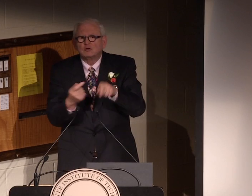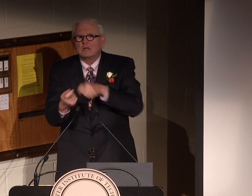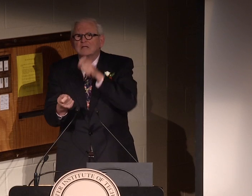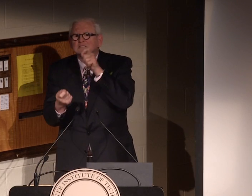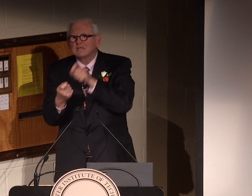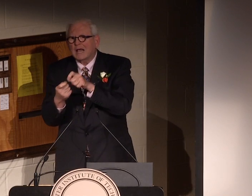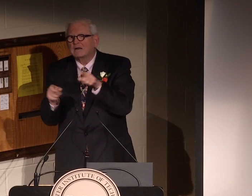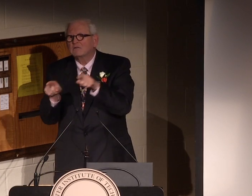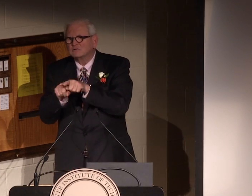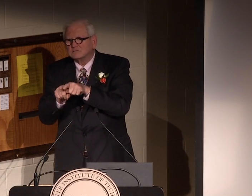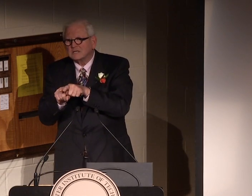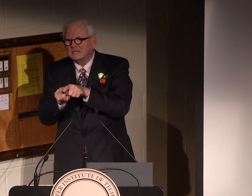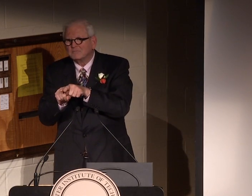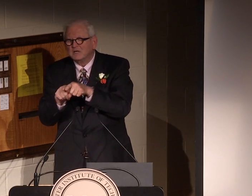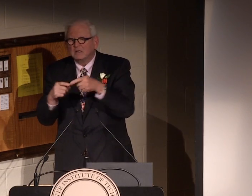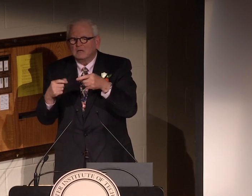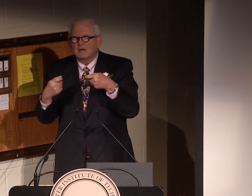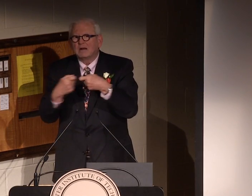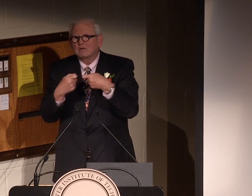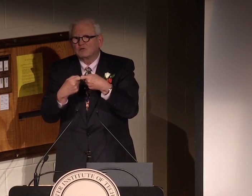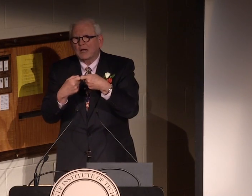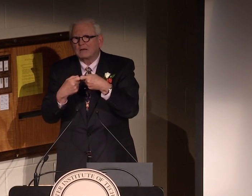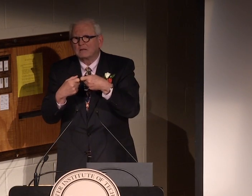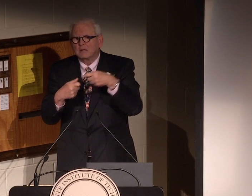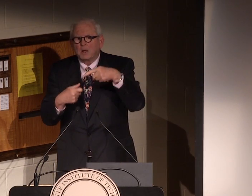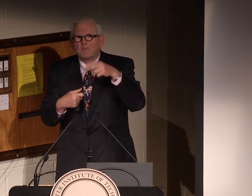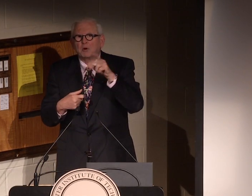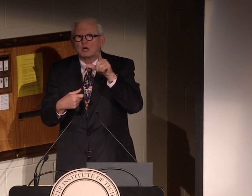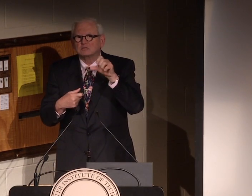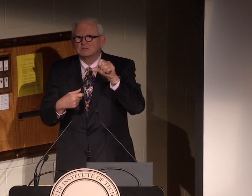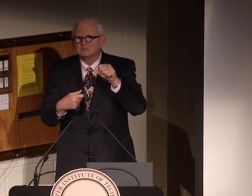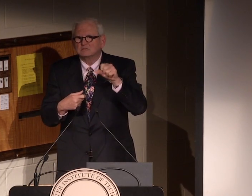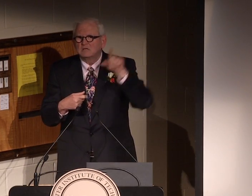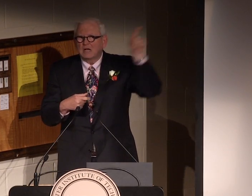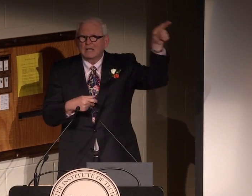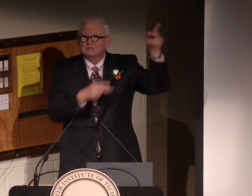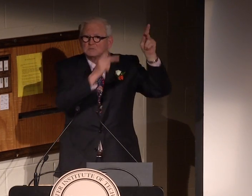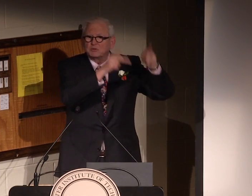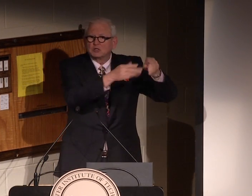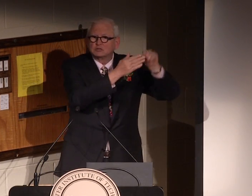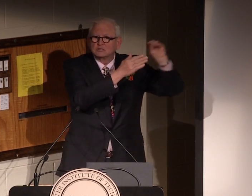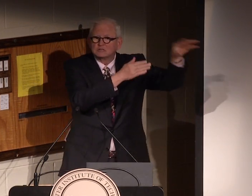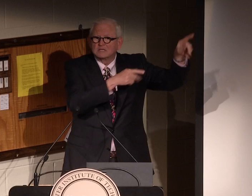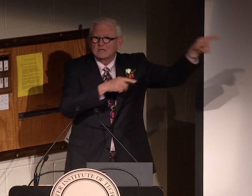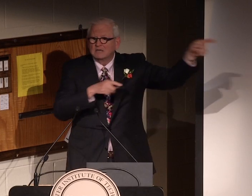that sound and convert it to the exact same electronic pulse that